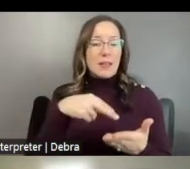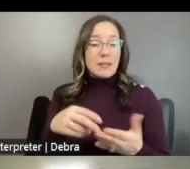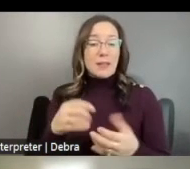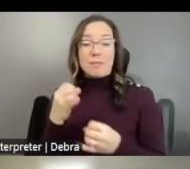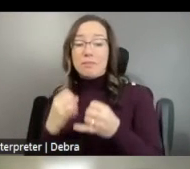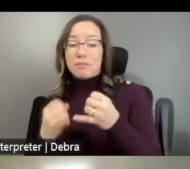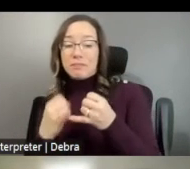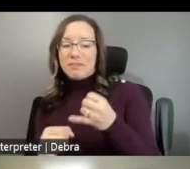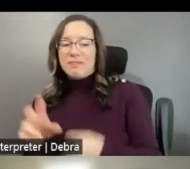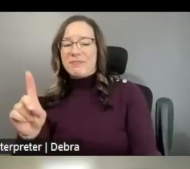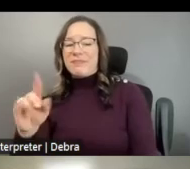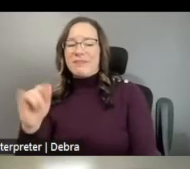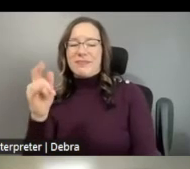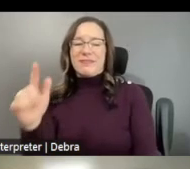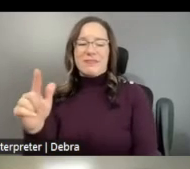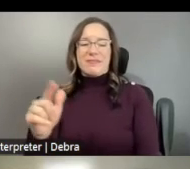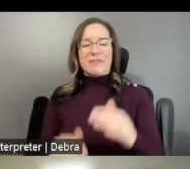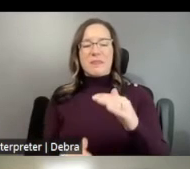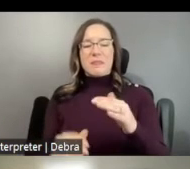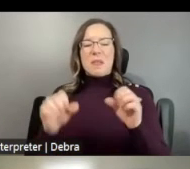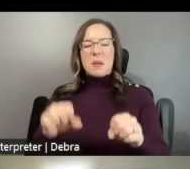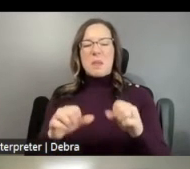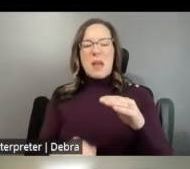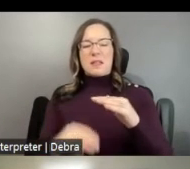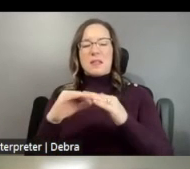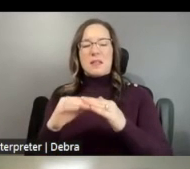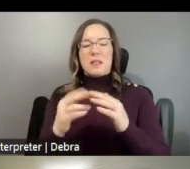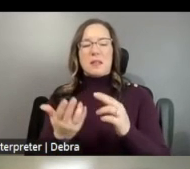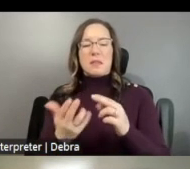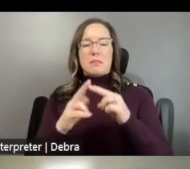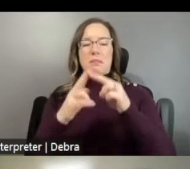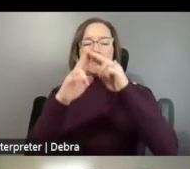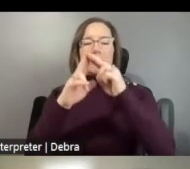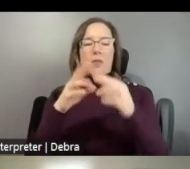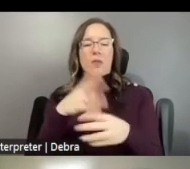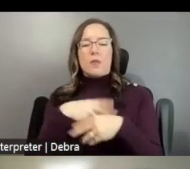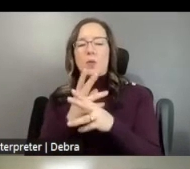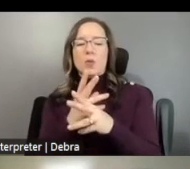DIGITAL CAPACITY-BUILDING FOR ORGANIZATIONS TO CREATE VIRTUAL OR HYBRID PROGRAMMING, INCREASE